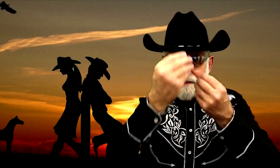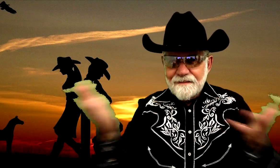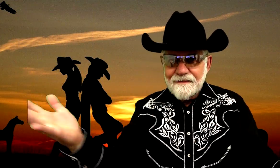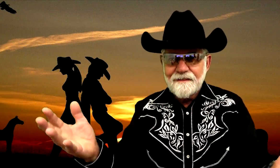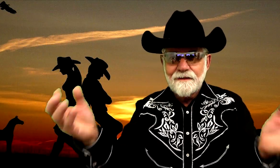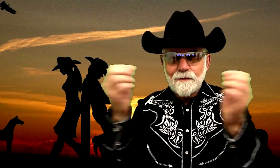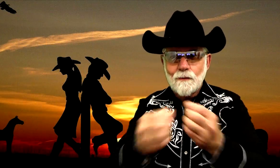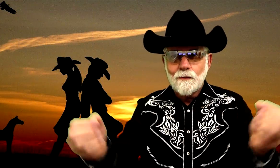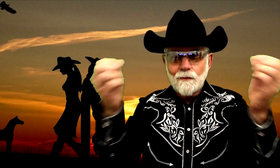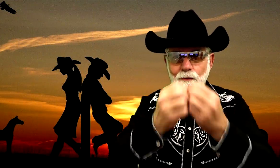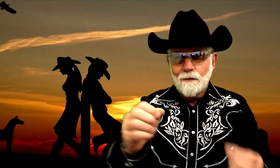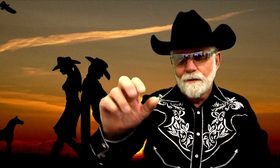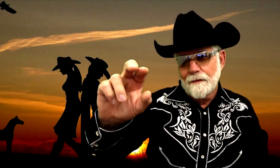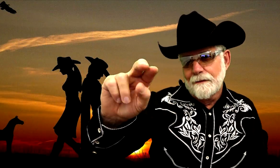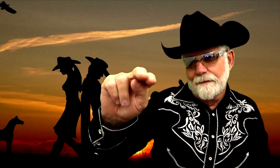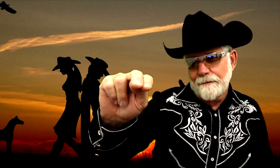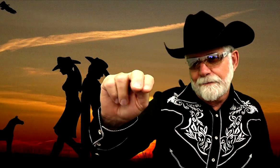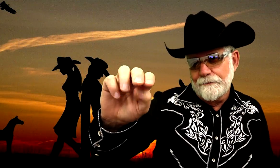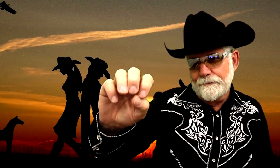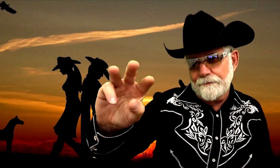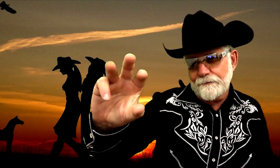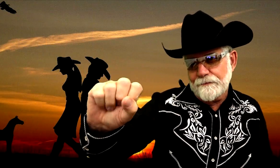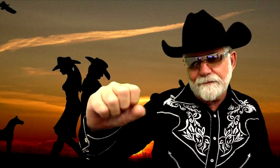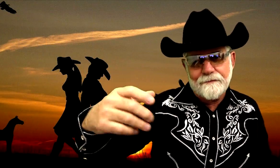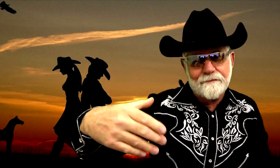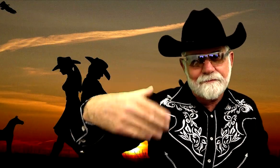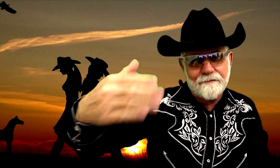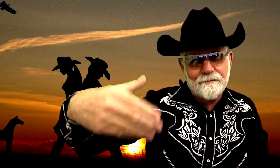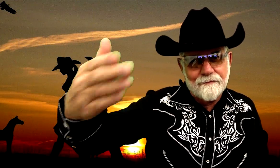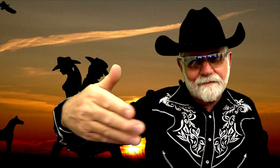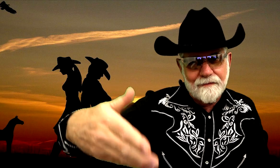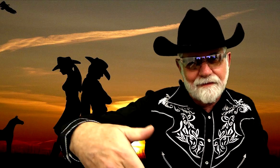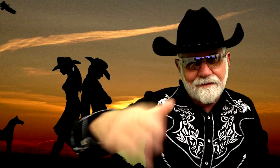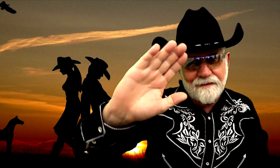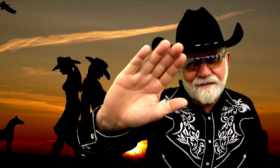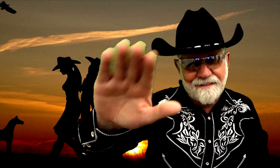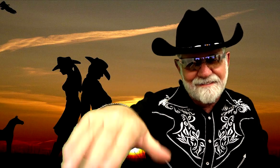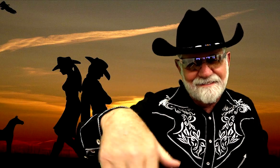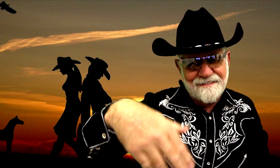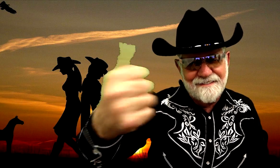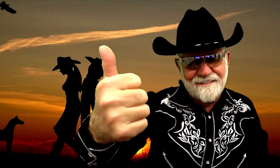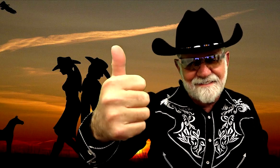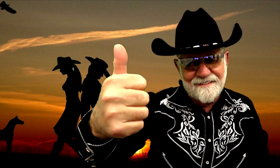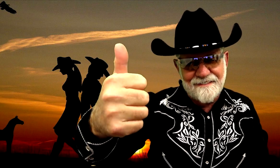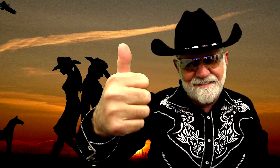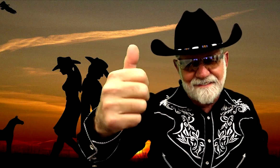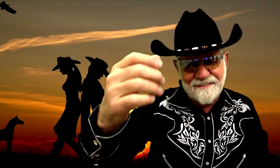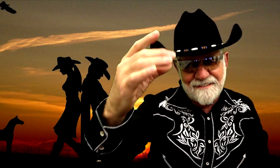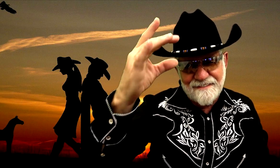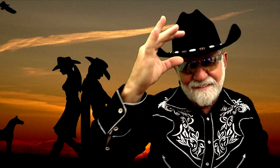Will inform you of more and more news to come. Alright